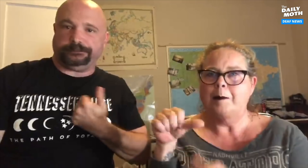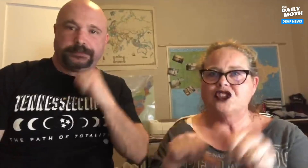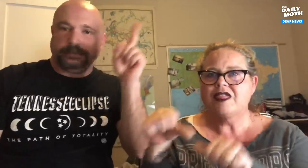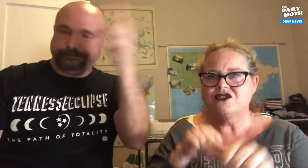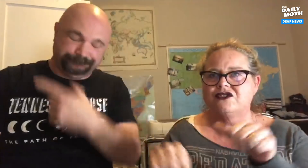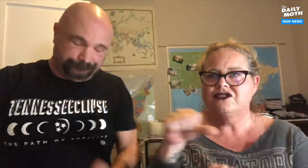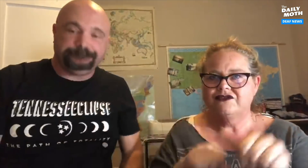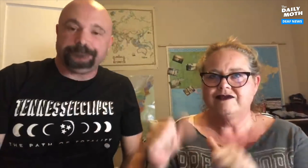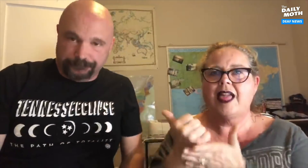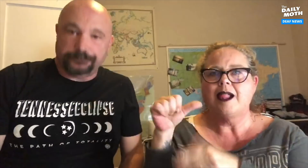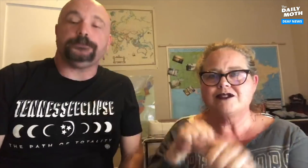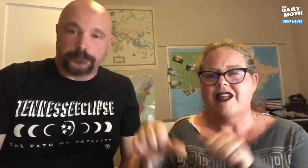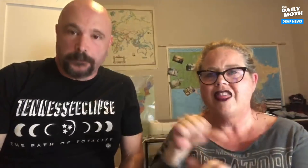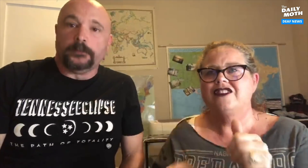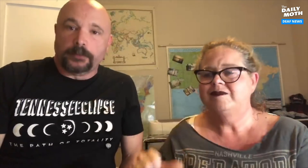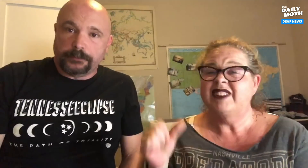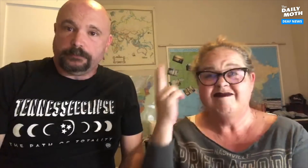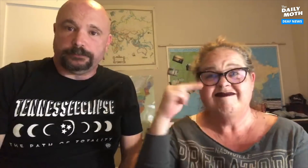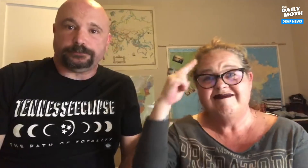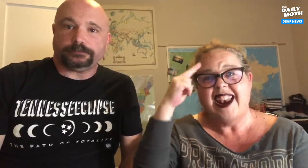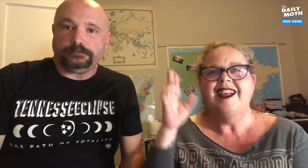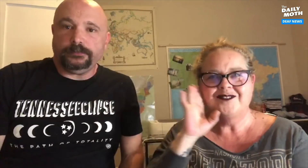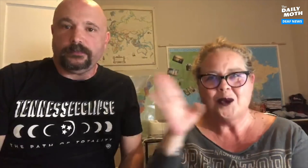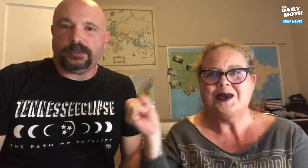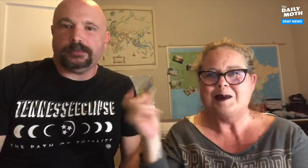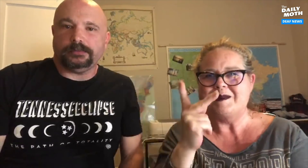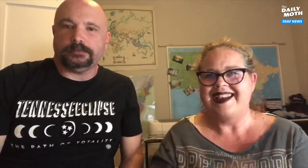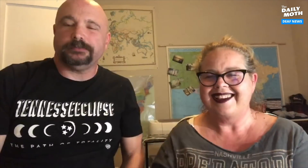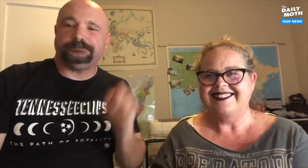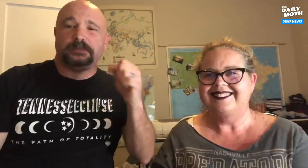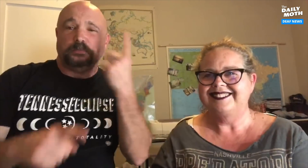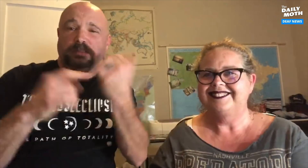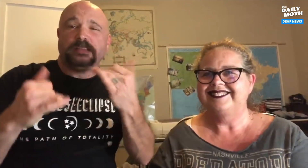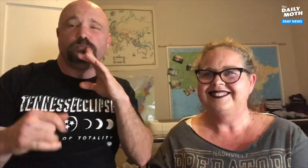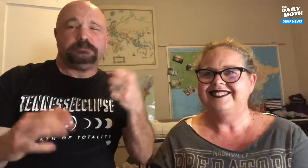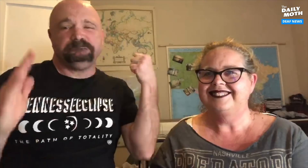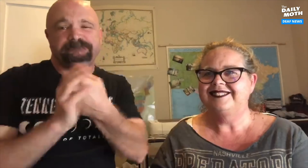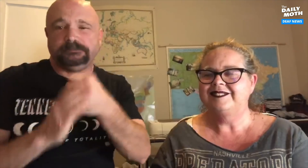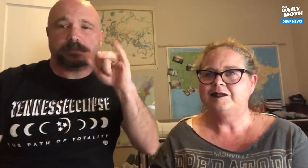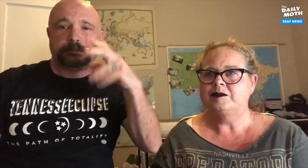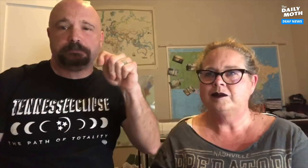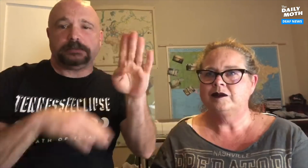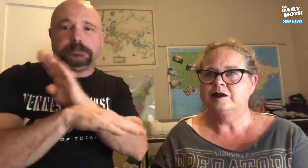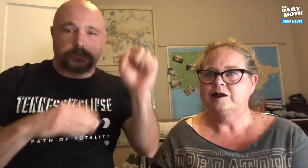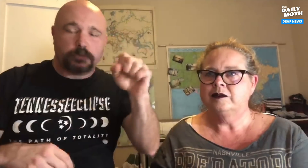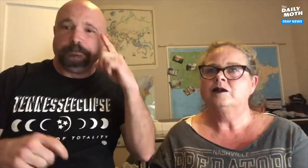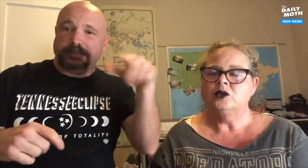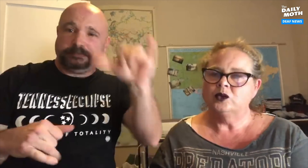We help each other. Nashville will come back. Yes, right now businesses will feel a big impact because